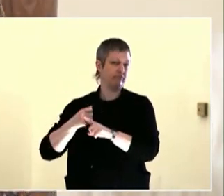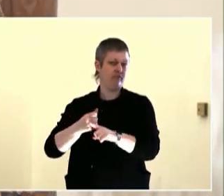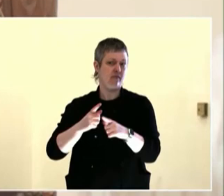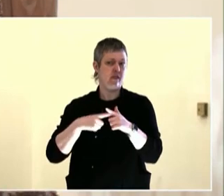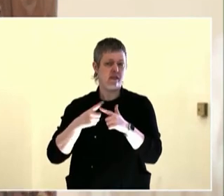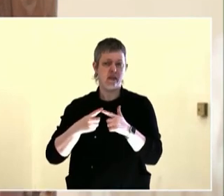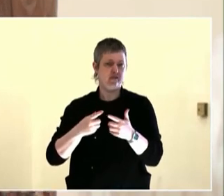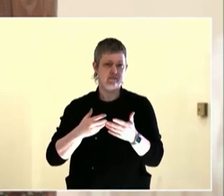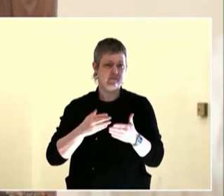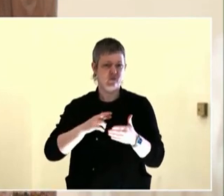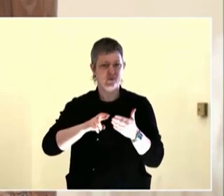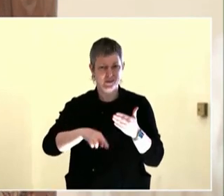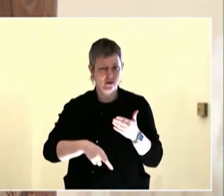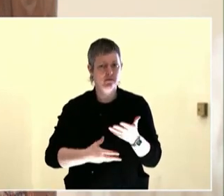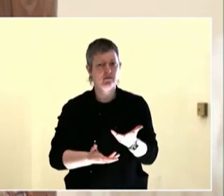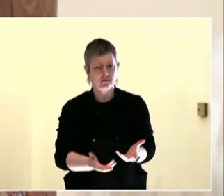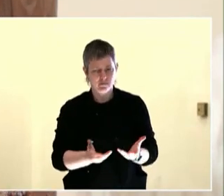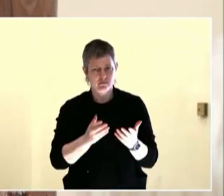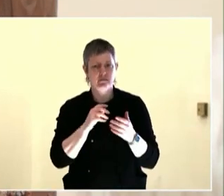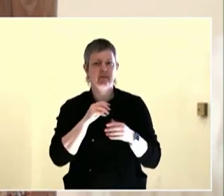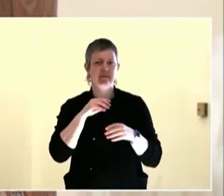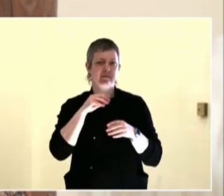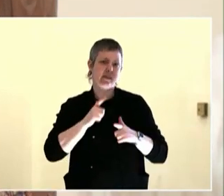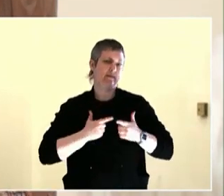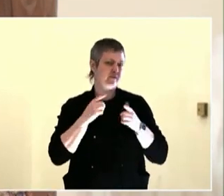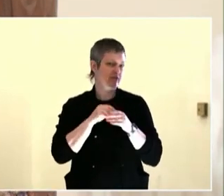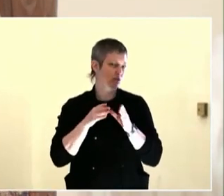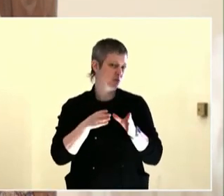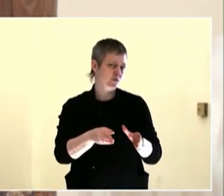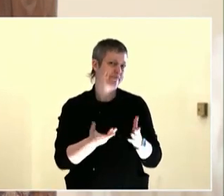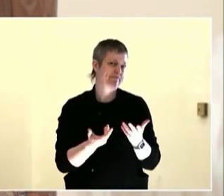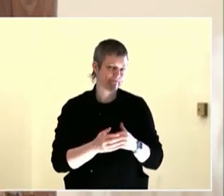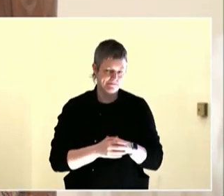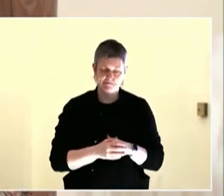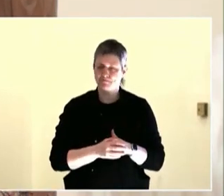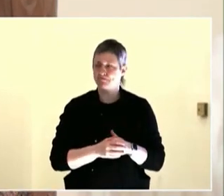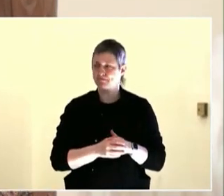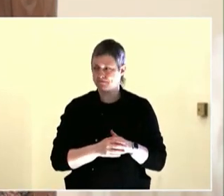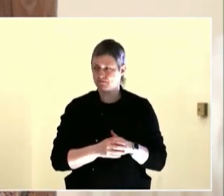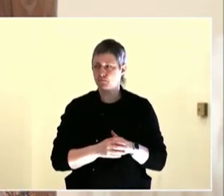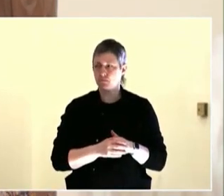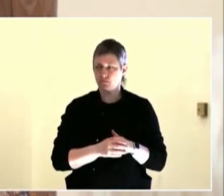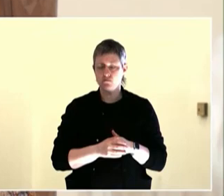citizens can change the world. Indeed, it's the only thing that ever has.